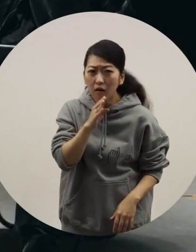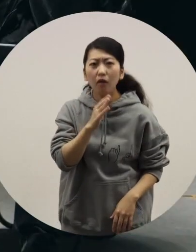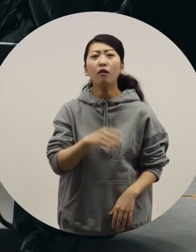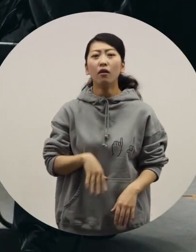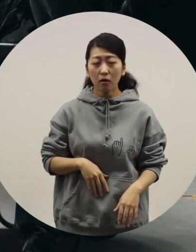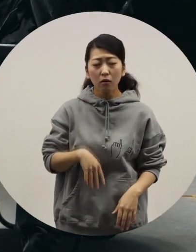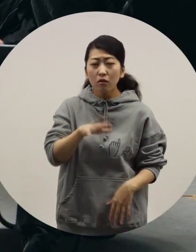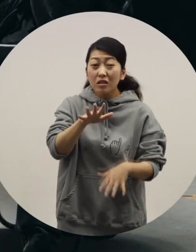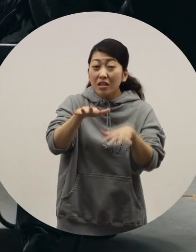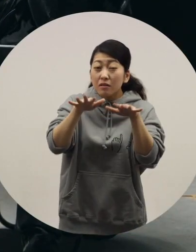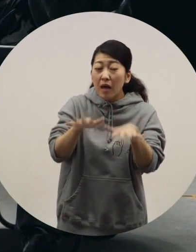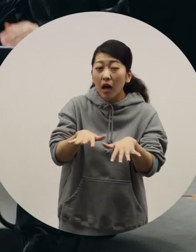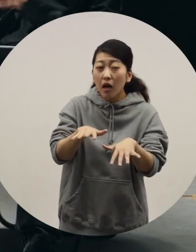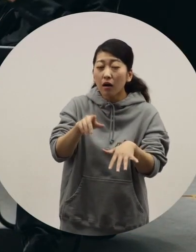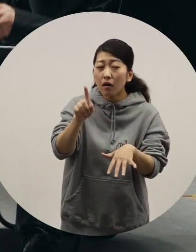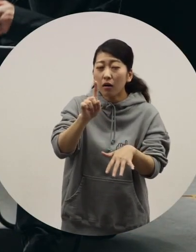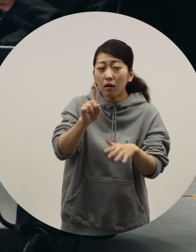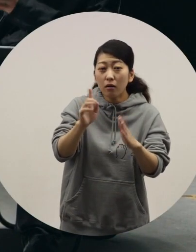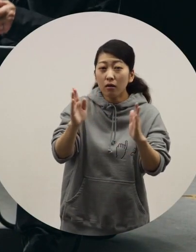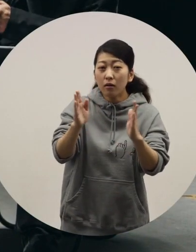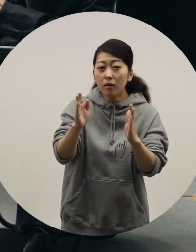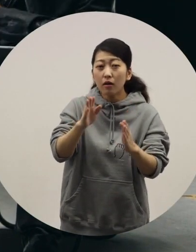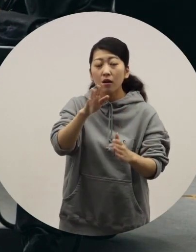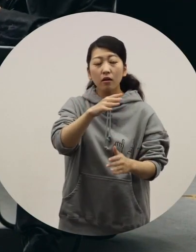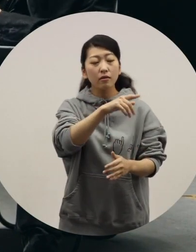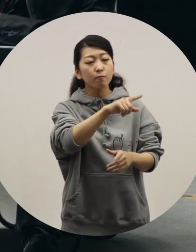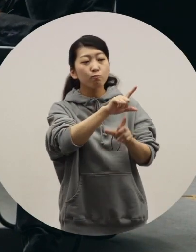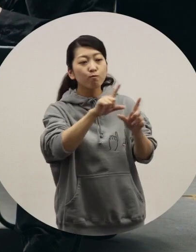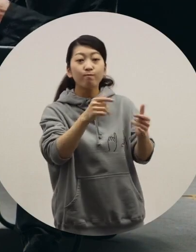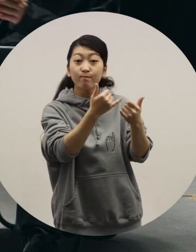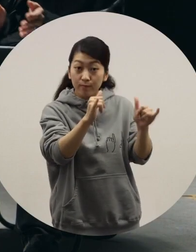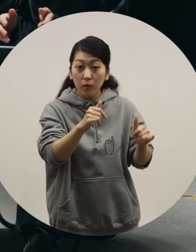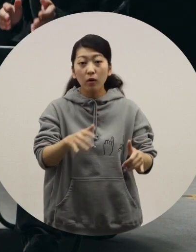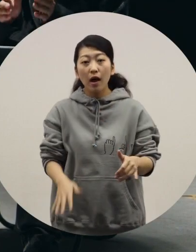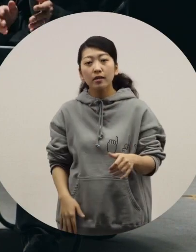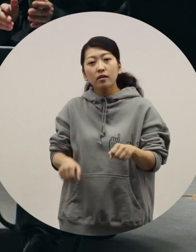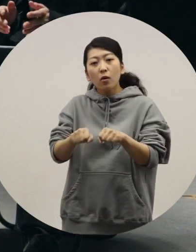What sort of people use them currently? There may be non-disabled people, people with leg disabilities...